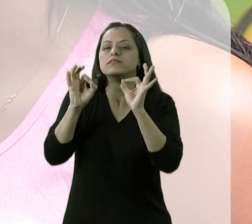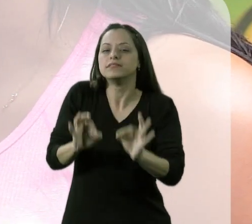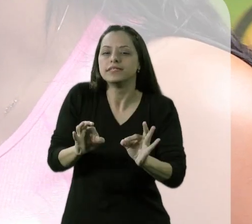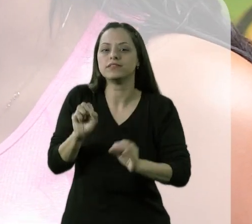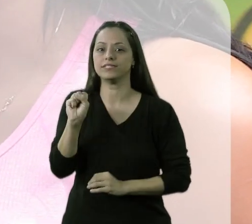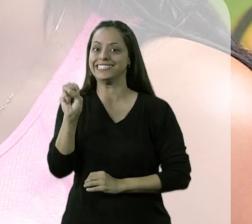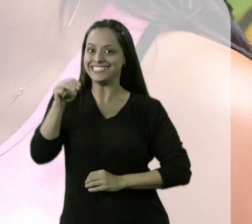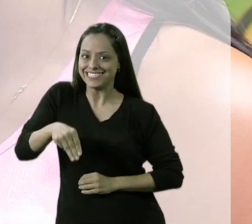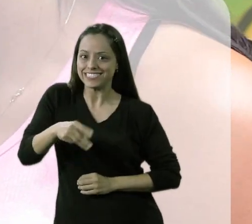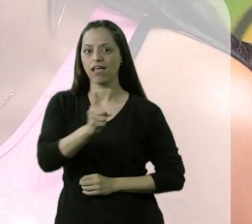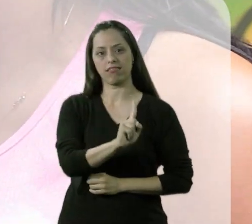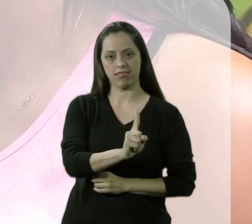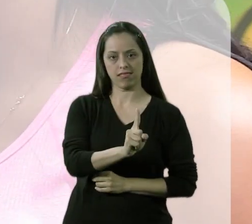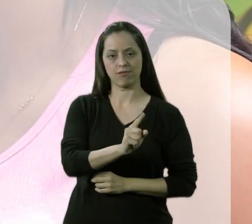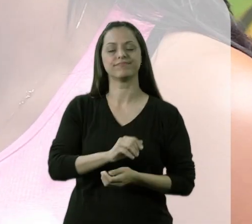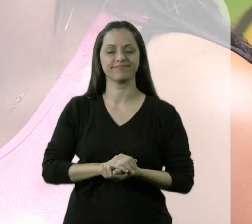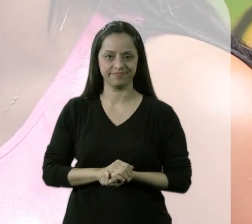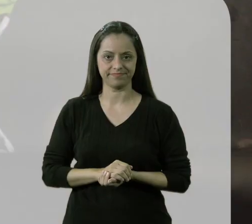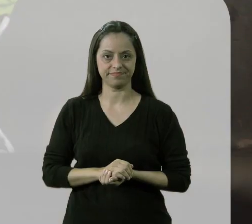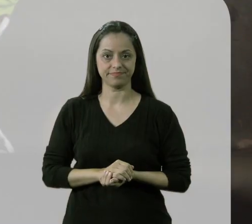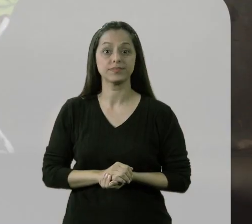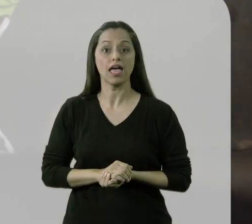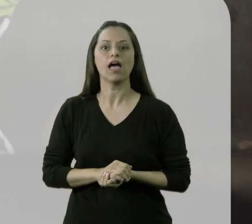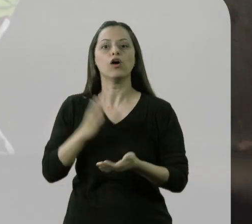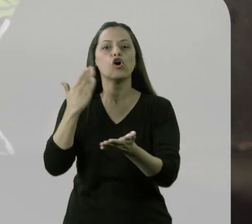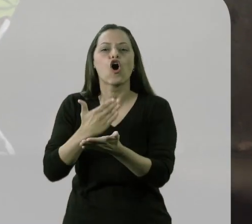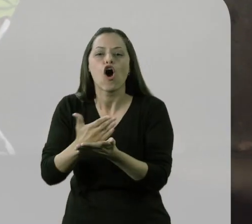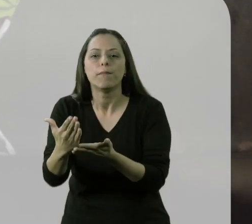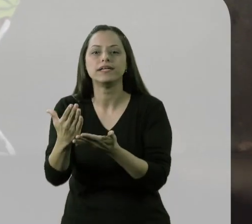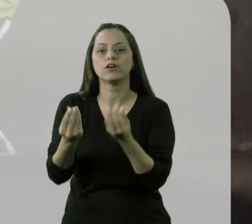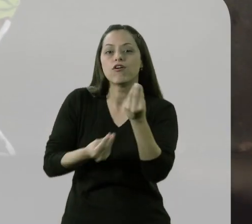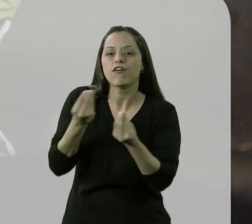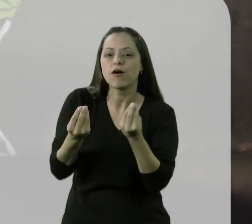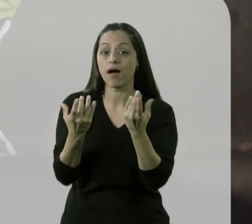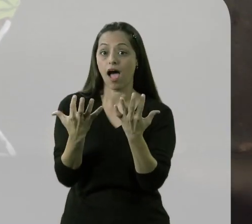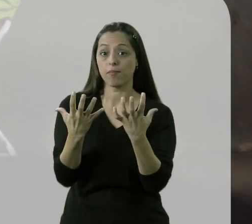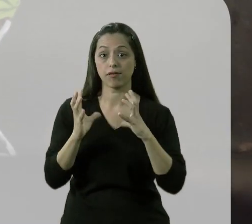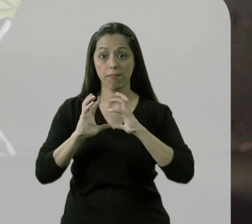of how he really made the sign of "yes" or "no". Now we start the part of the technical ability of the grip of the ball.